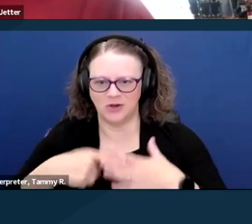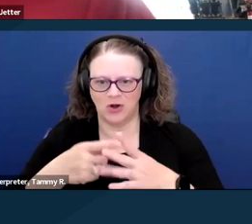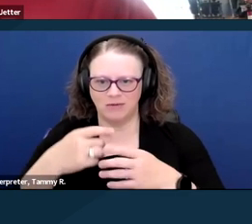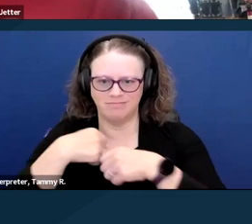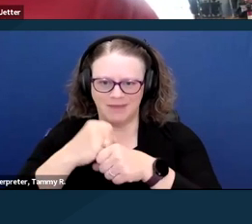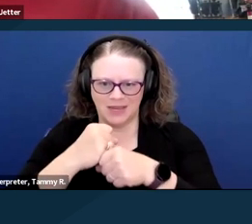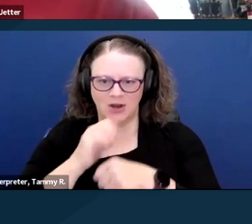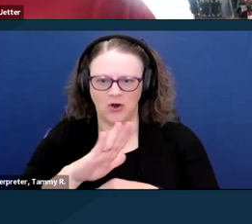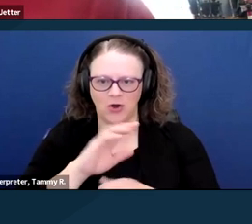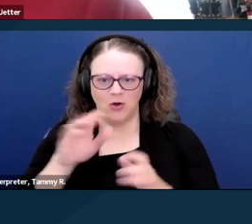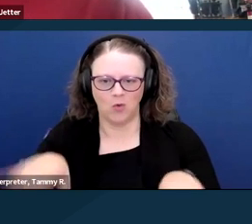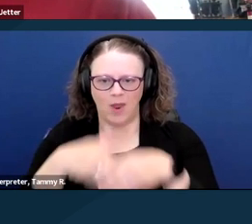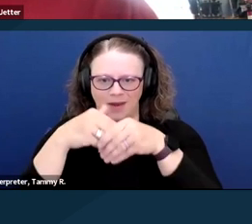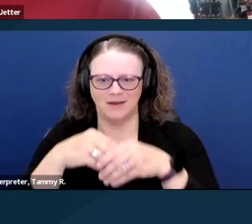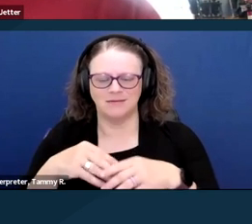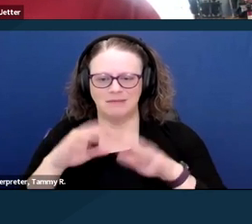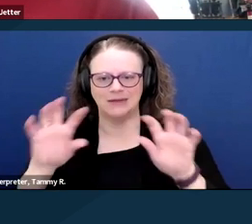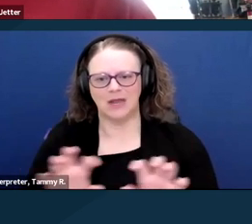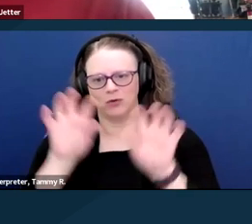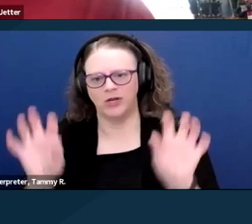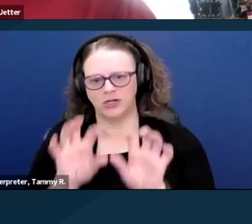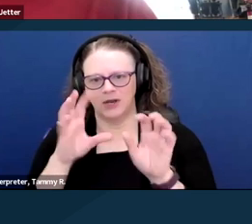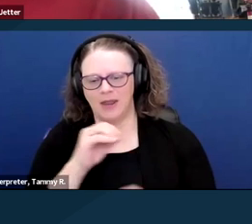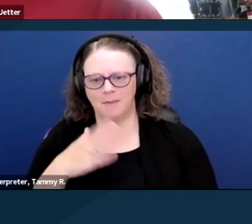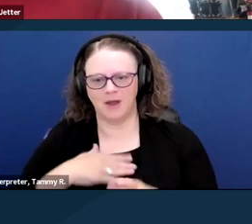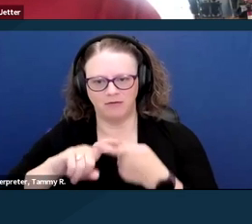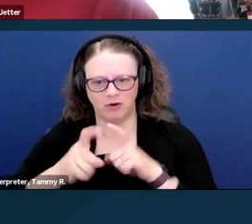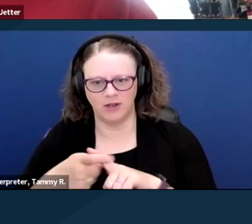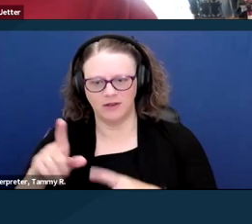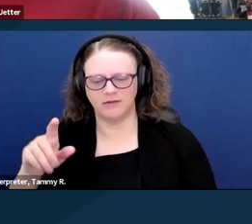and my friends, the Weisses, that live in Illinois.